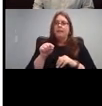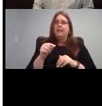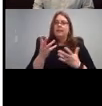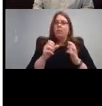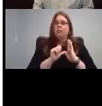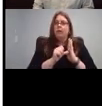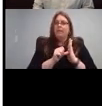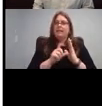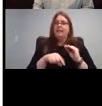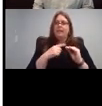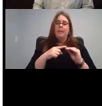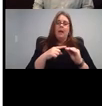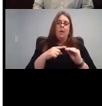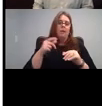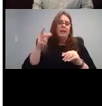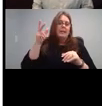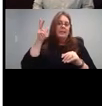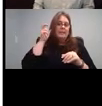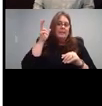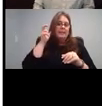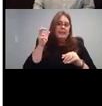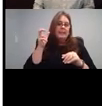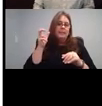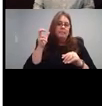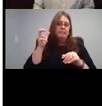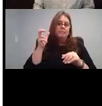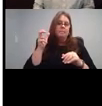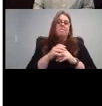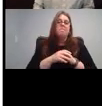listening fatigue and effort. If a YouTube video with captions,